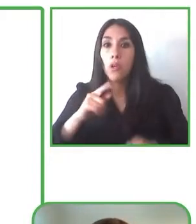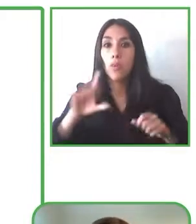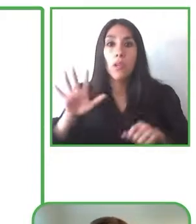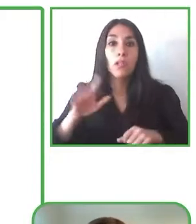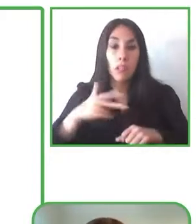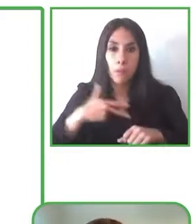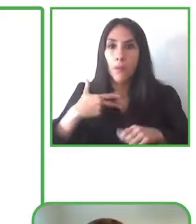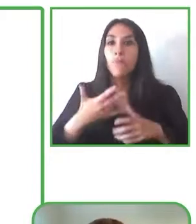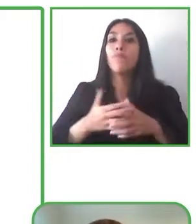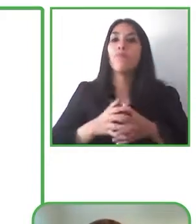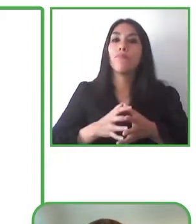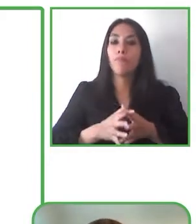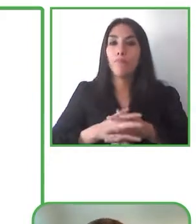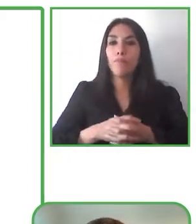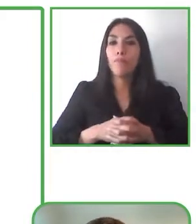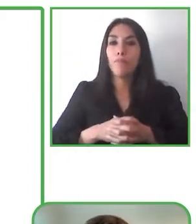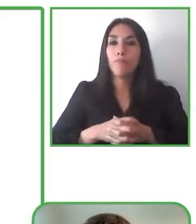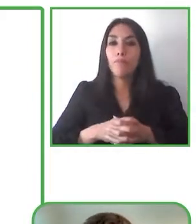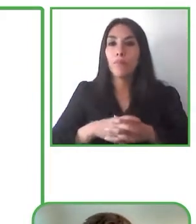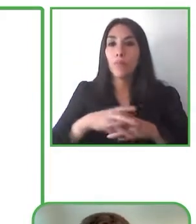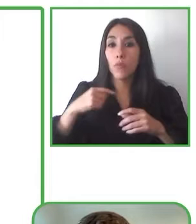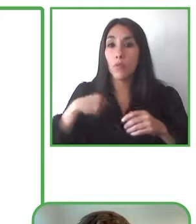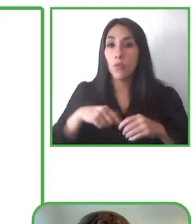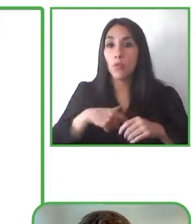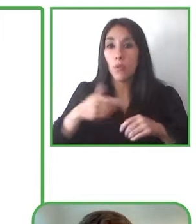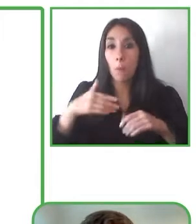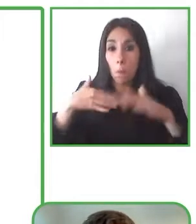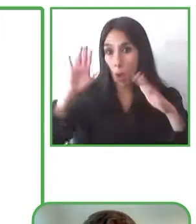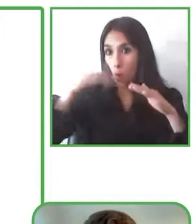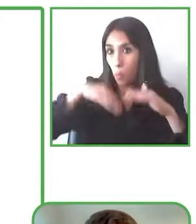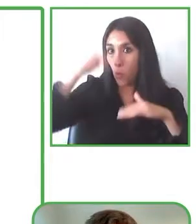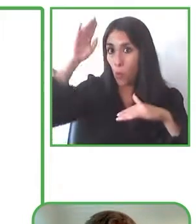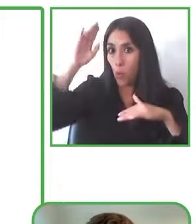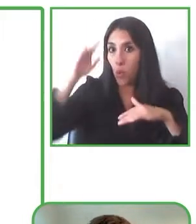And then every day we read more than 300 hours of subtitles allowed for our users